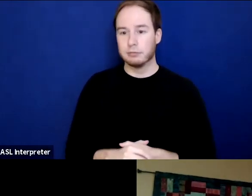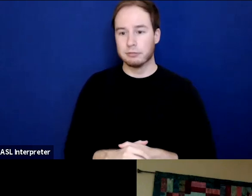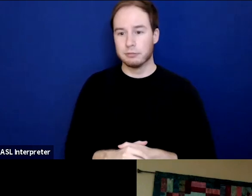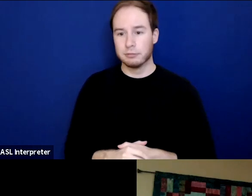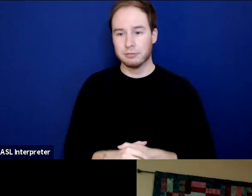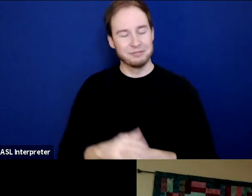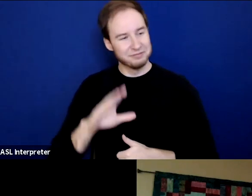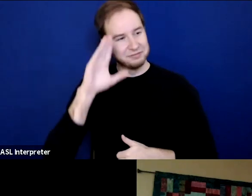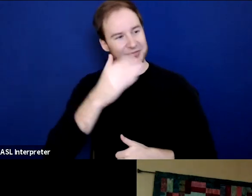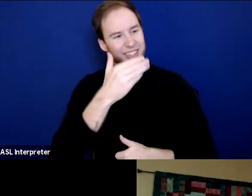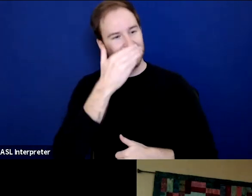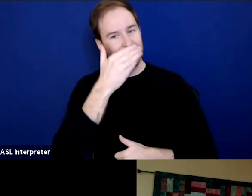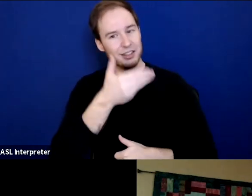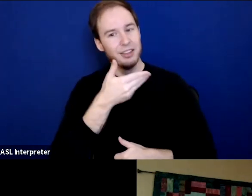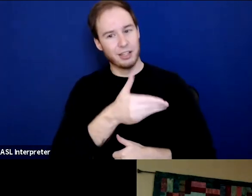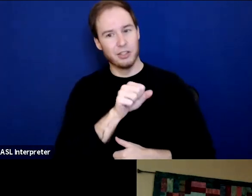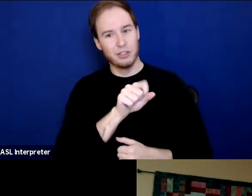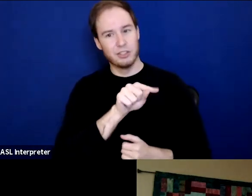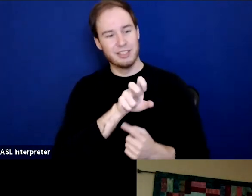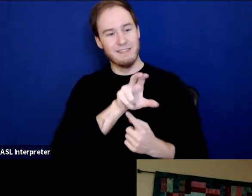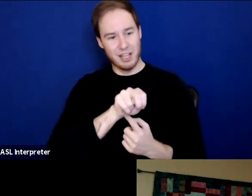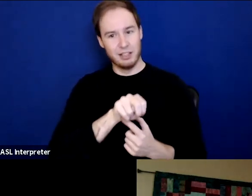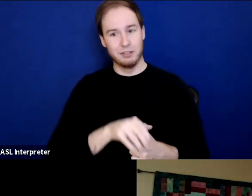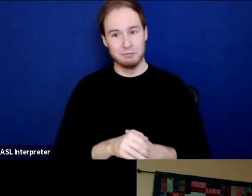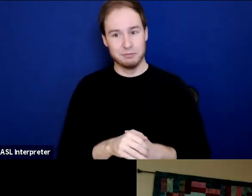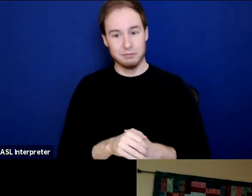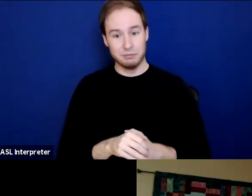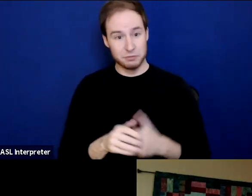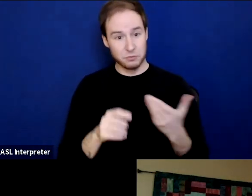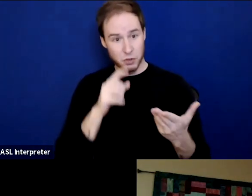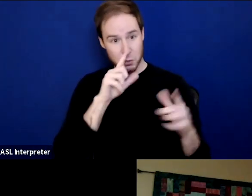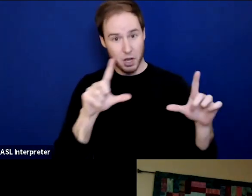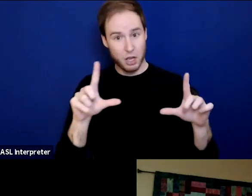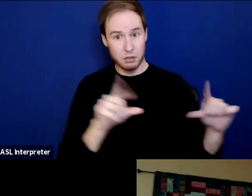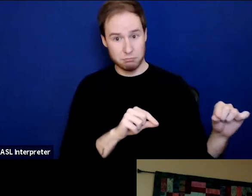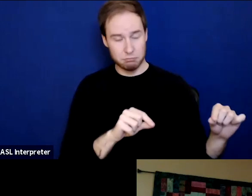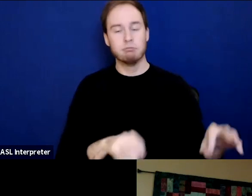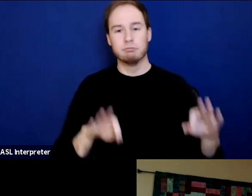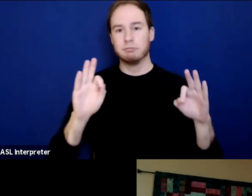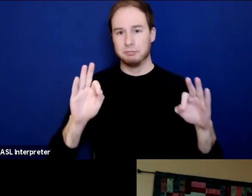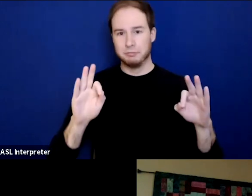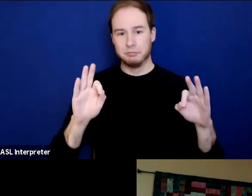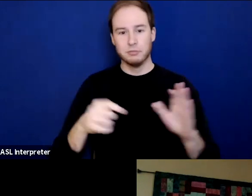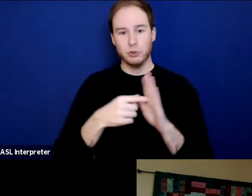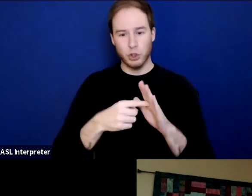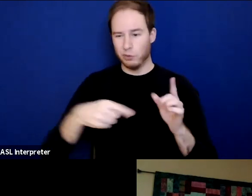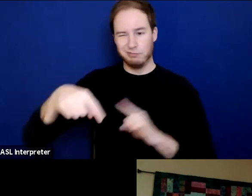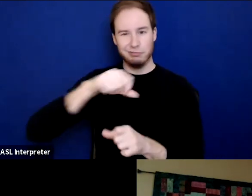[Ken] Thank you, Steven. And if we can remove the slides, we'll have a view of one another here.